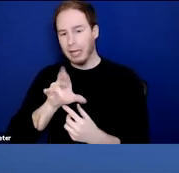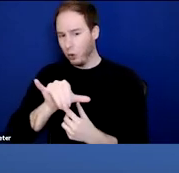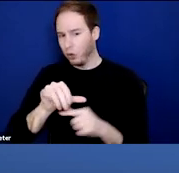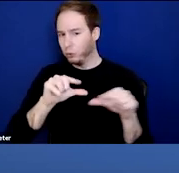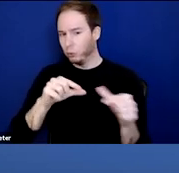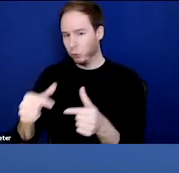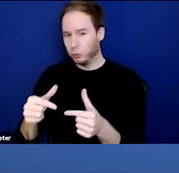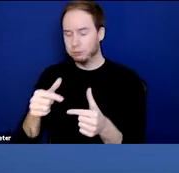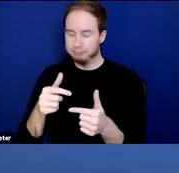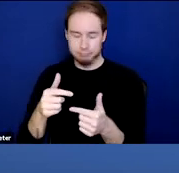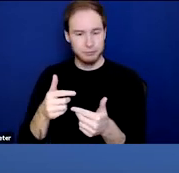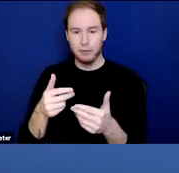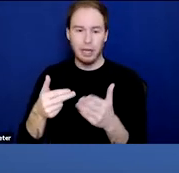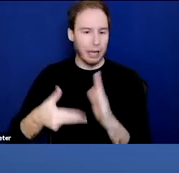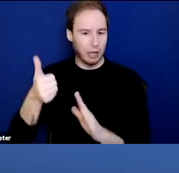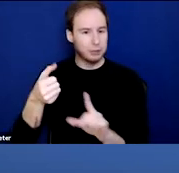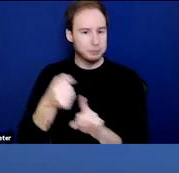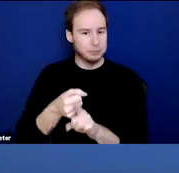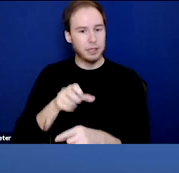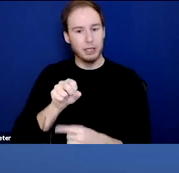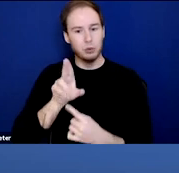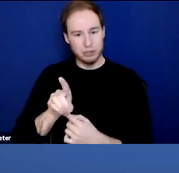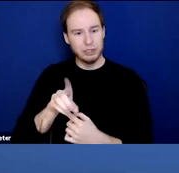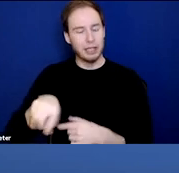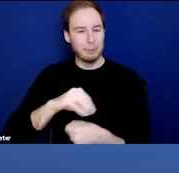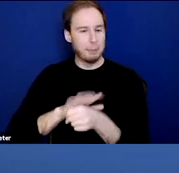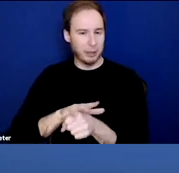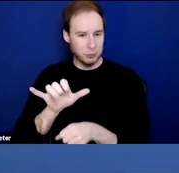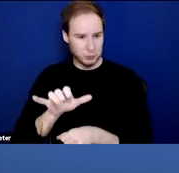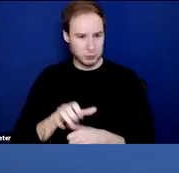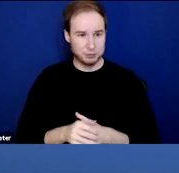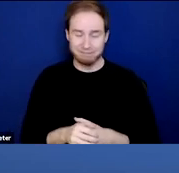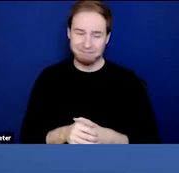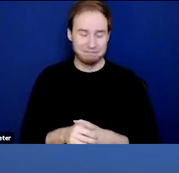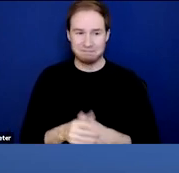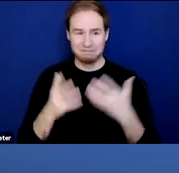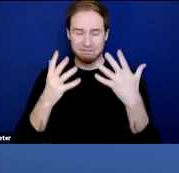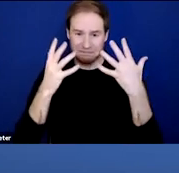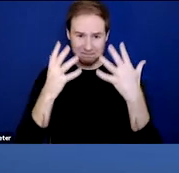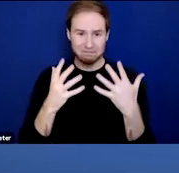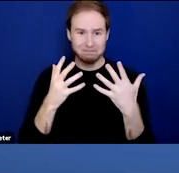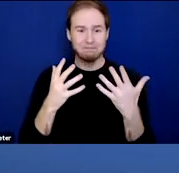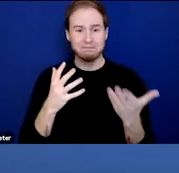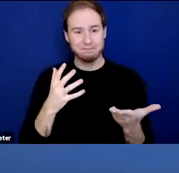by the convergence of SUD and the pandemic. And unfortunately, social determinants of health